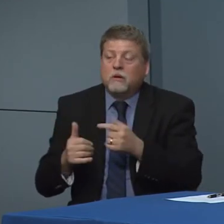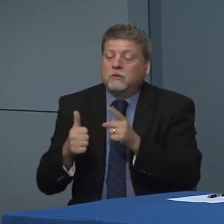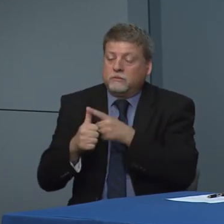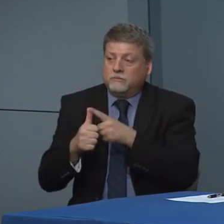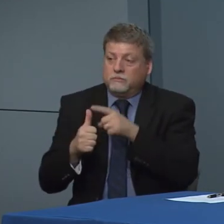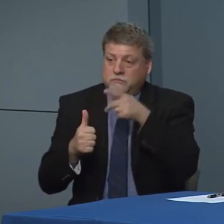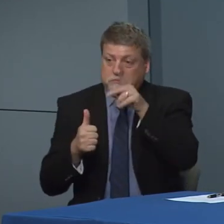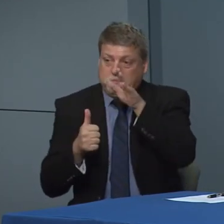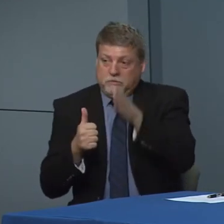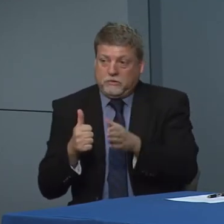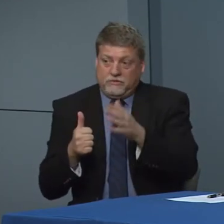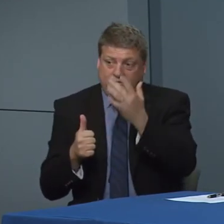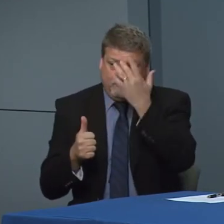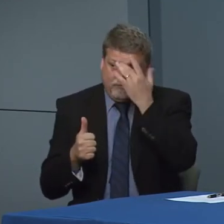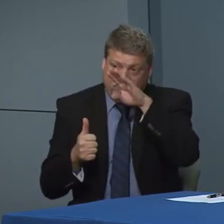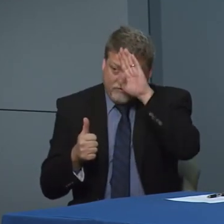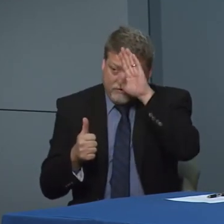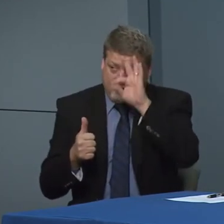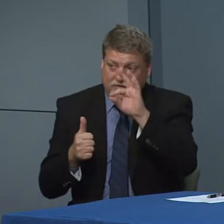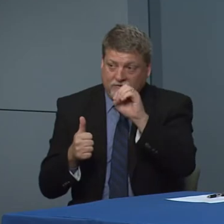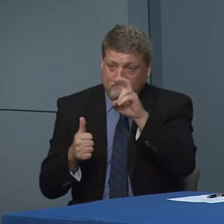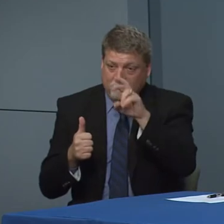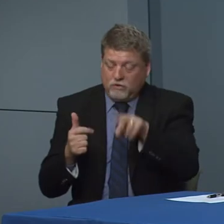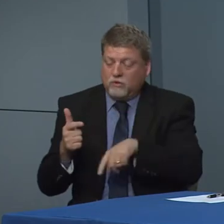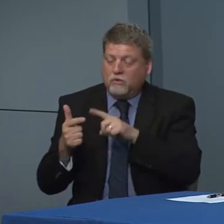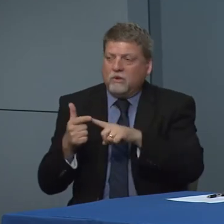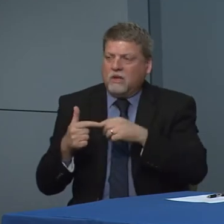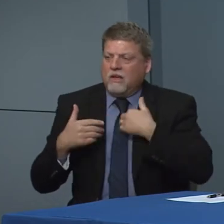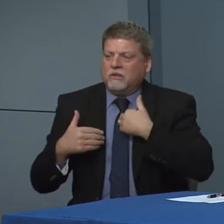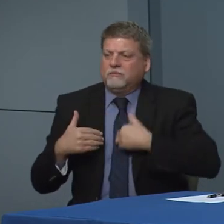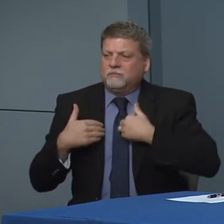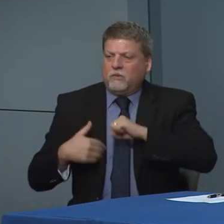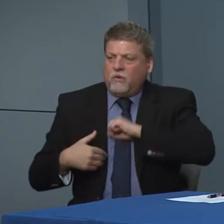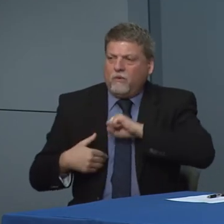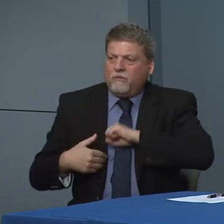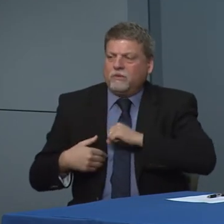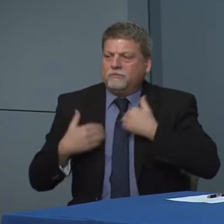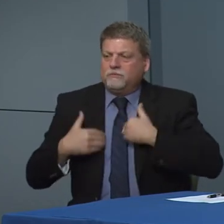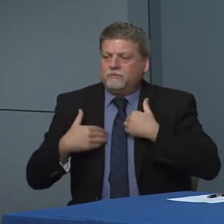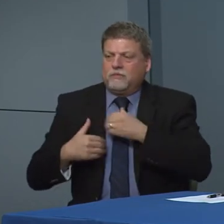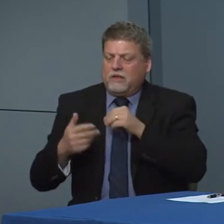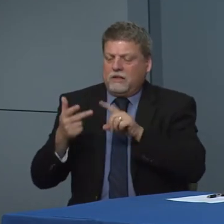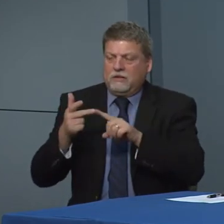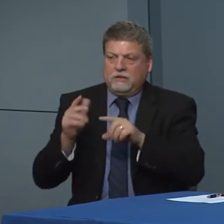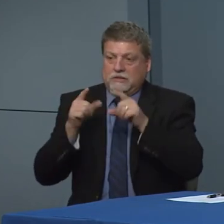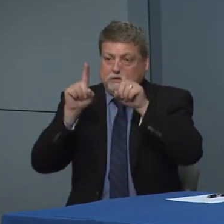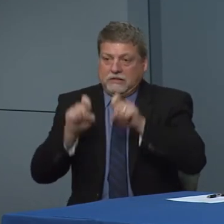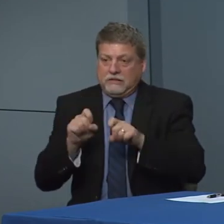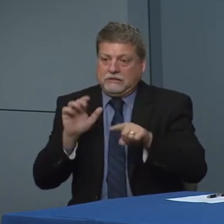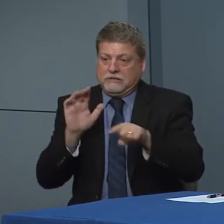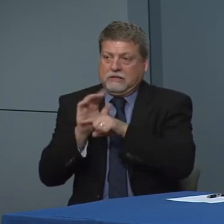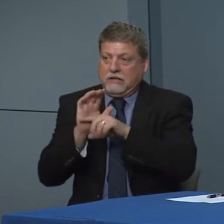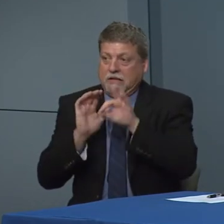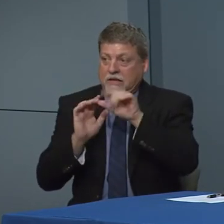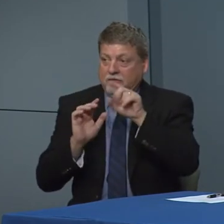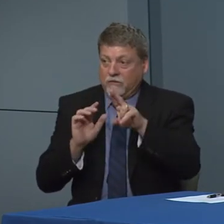someone who has fever who has lower respiratory symptoms and who is flu negative. We turn all of you into doctors because